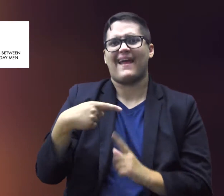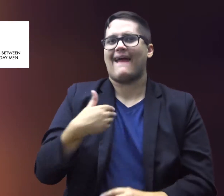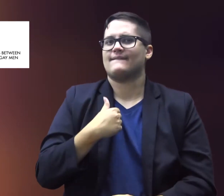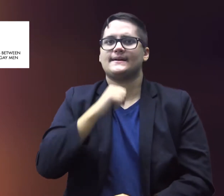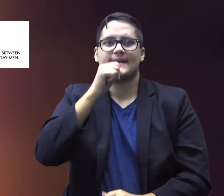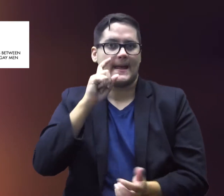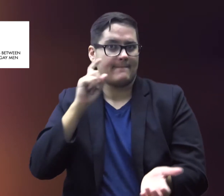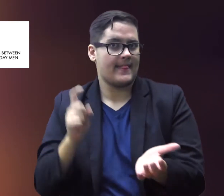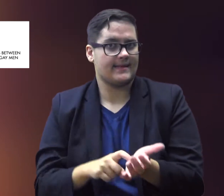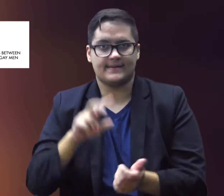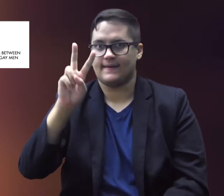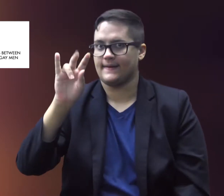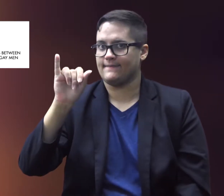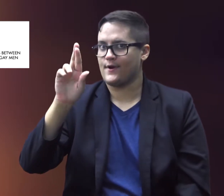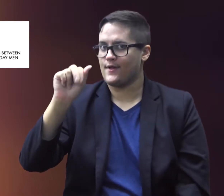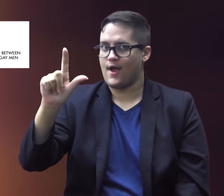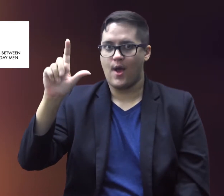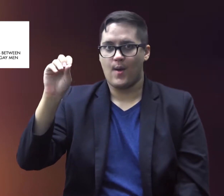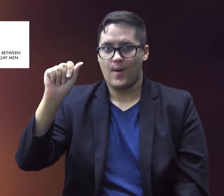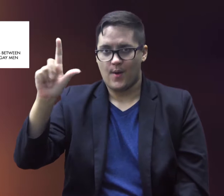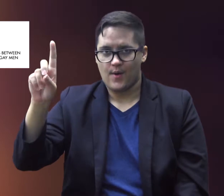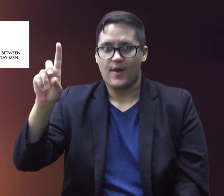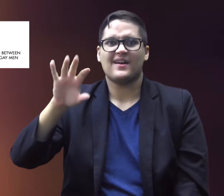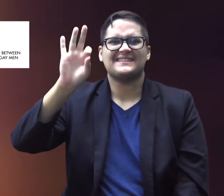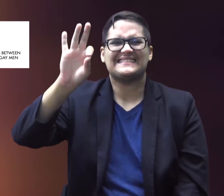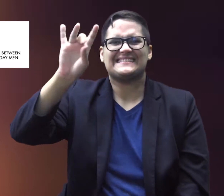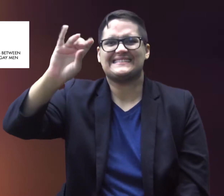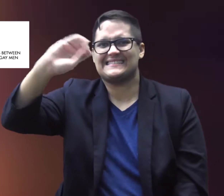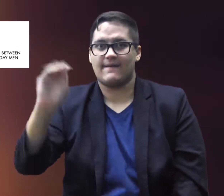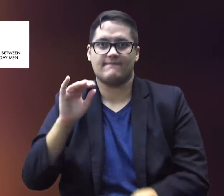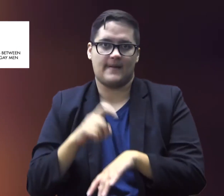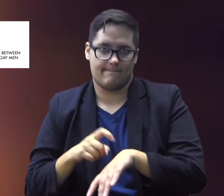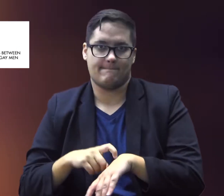an undetectable viral load 98% of the time.